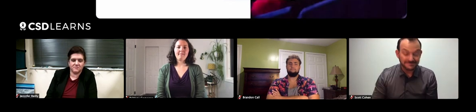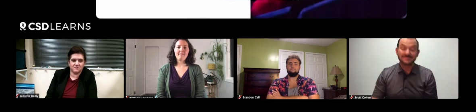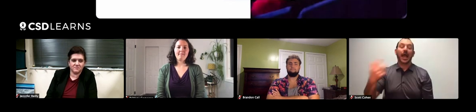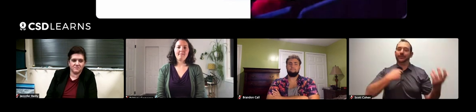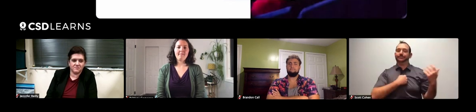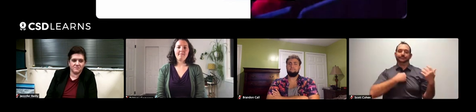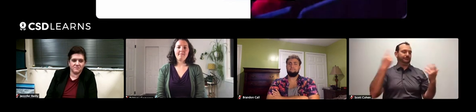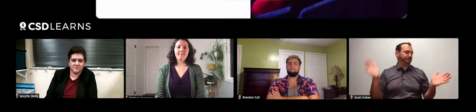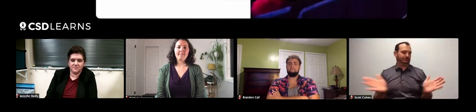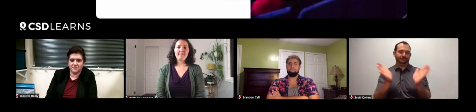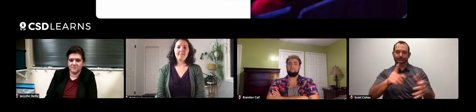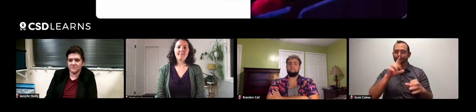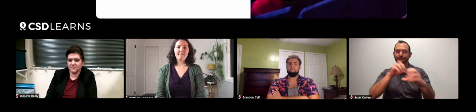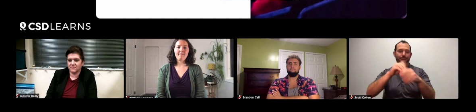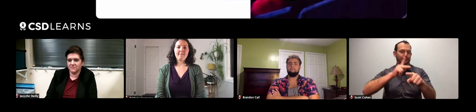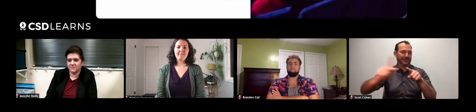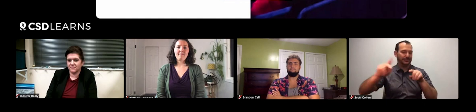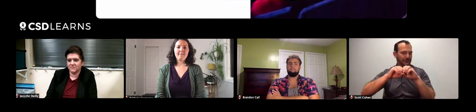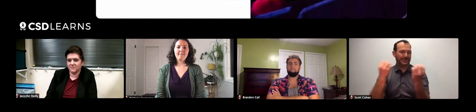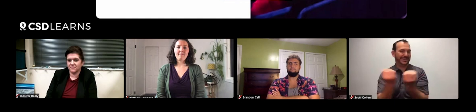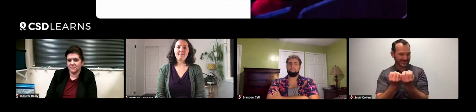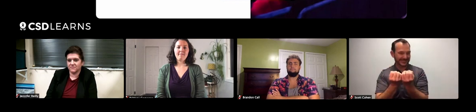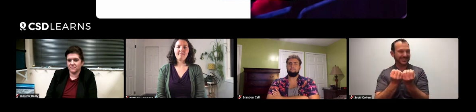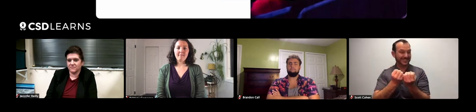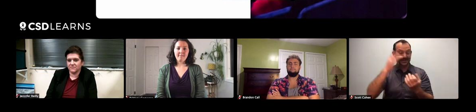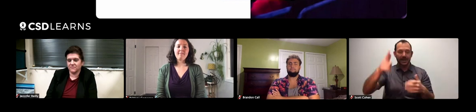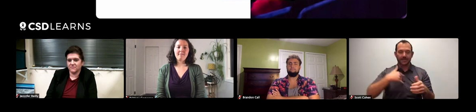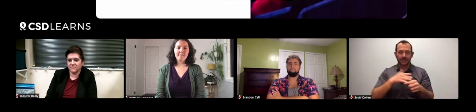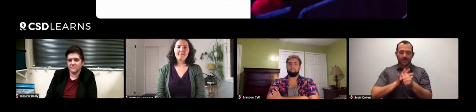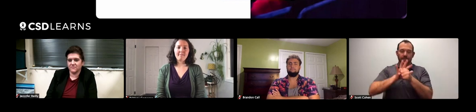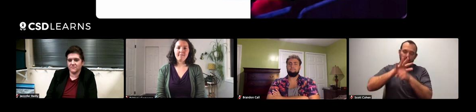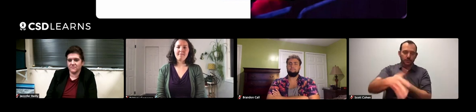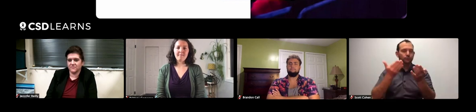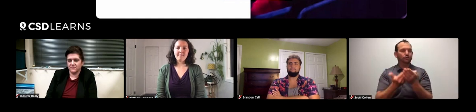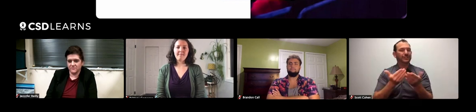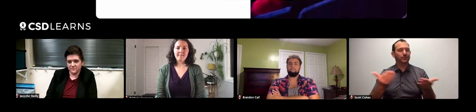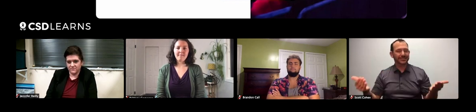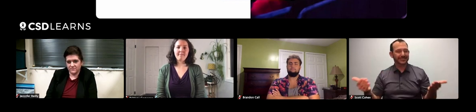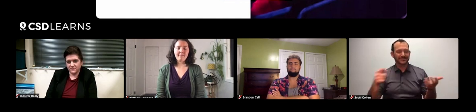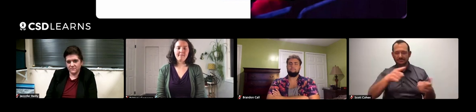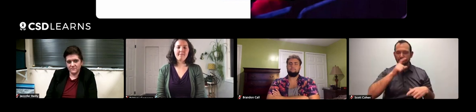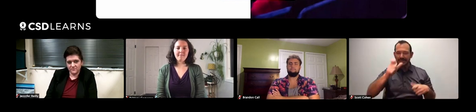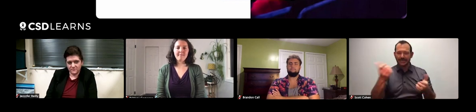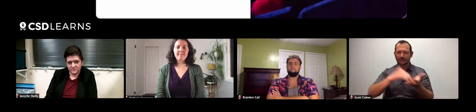I encourage anyone out there to become a part of professional organizations because they have multiple amounts of resources